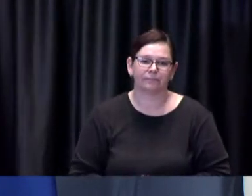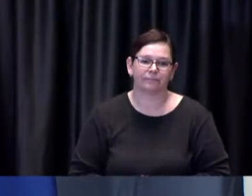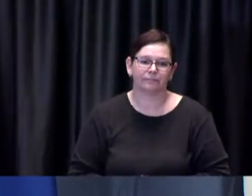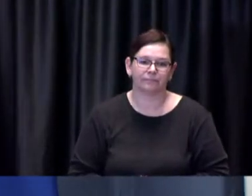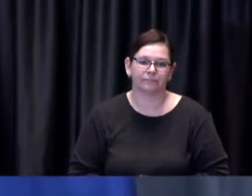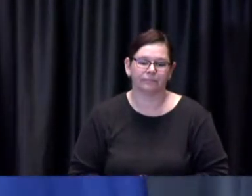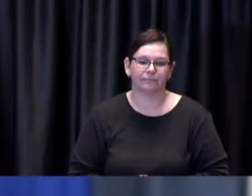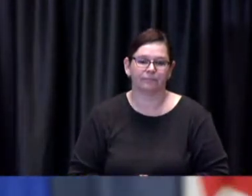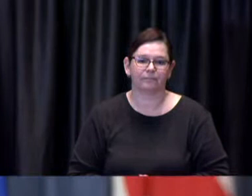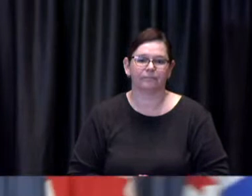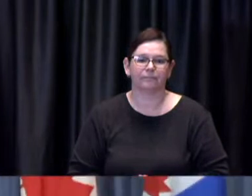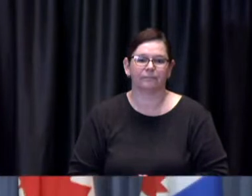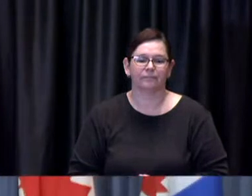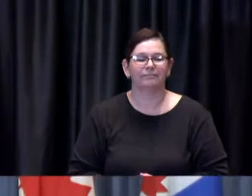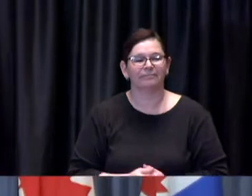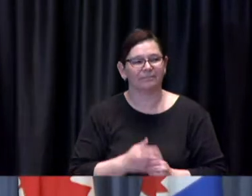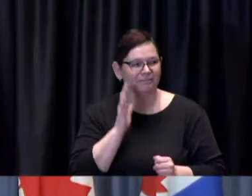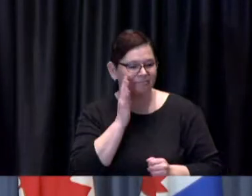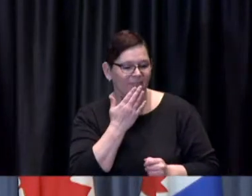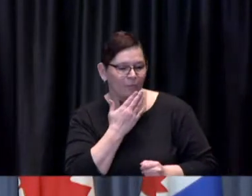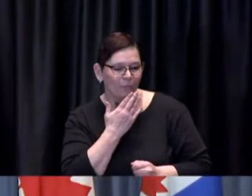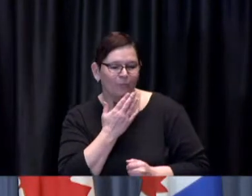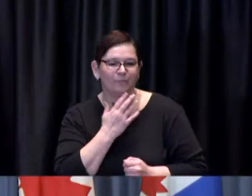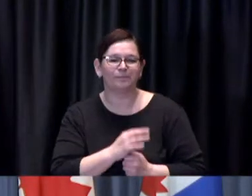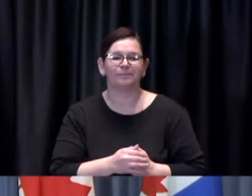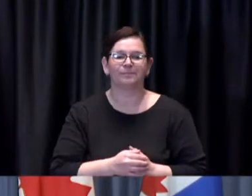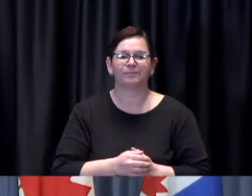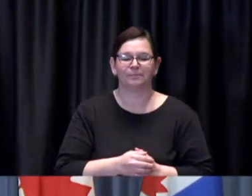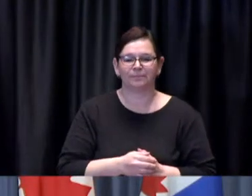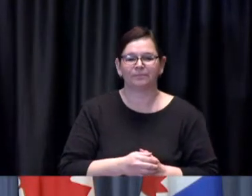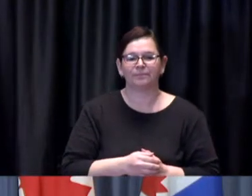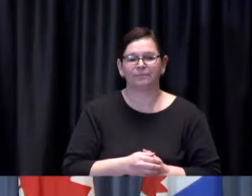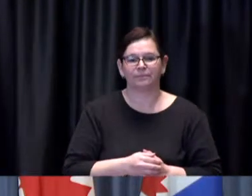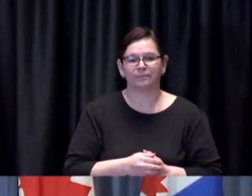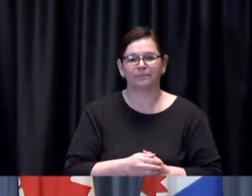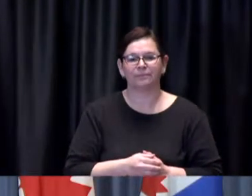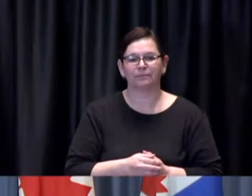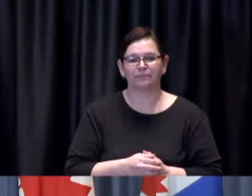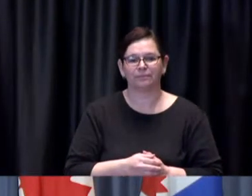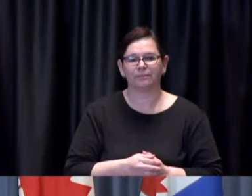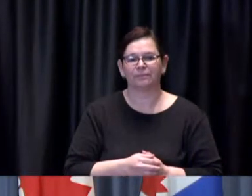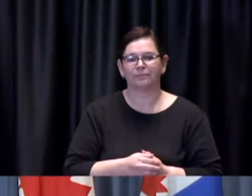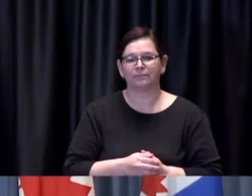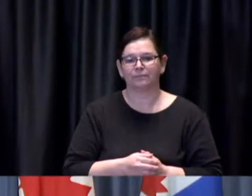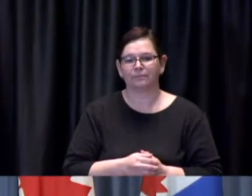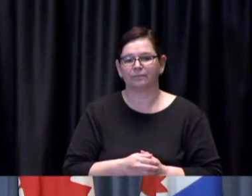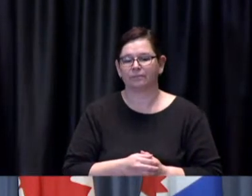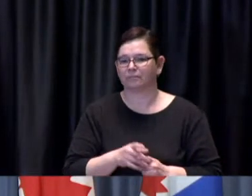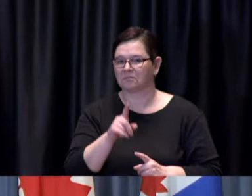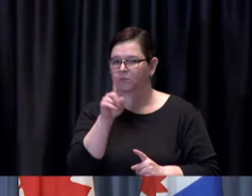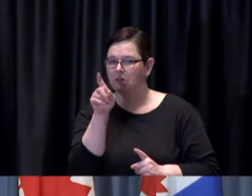Denise: Hi thank you for taking my question um a question um for Dr. de Villa.